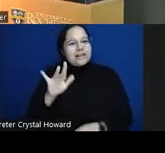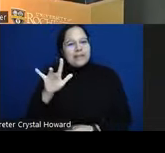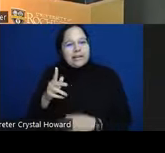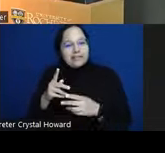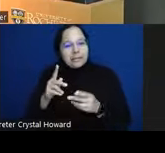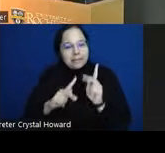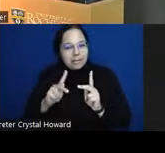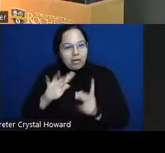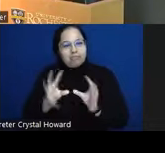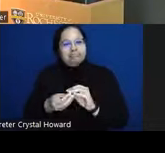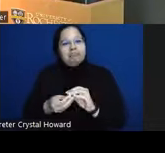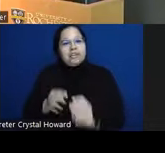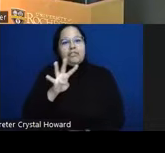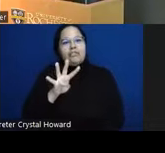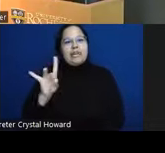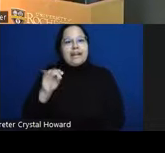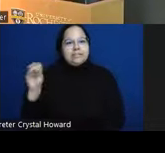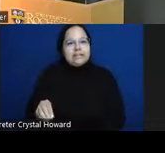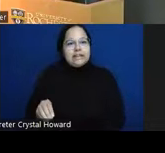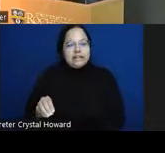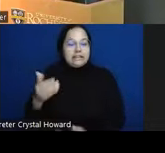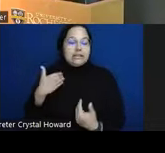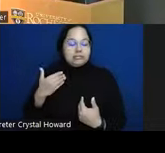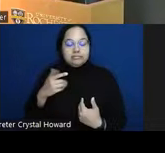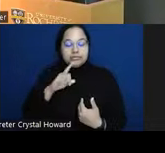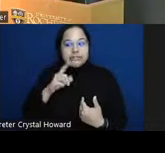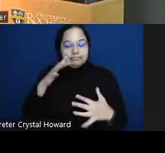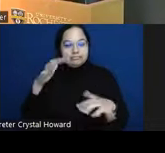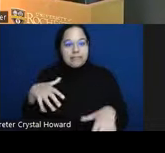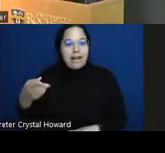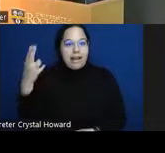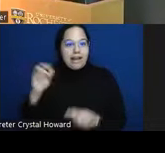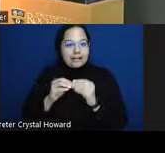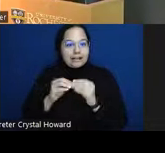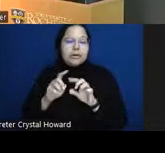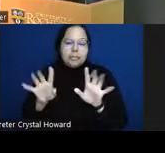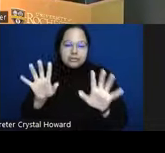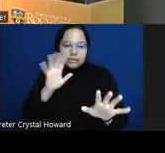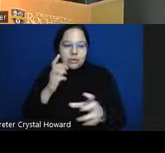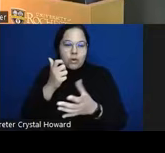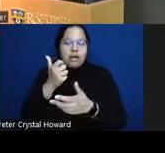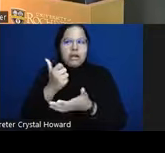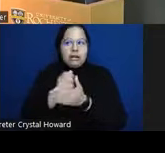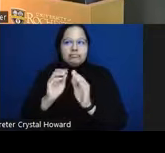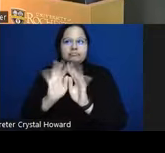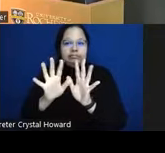to make the math easier okay imagine then that we apply our test to some people in advance and